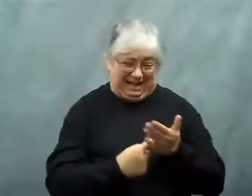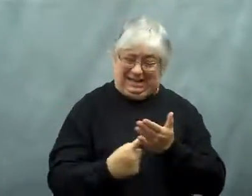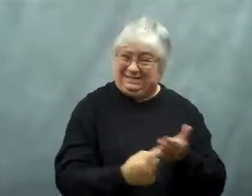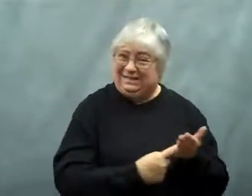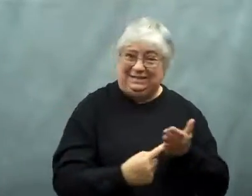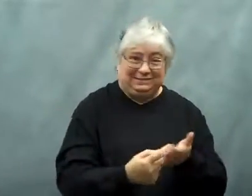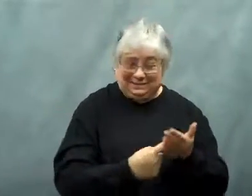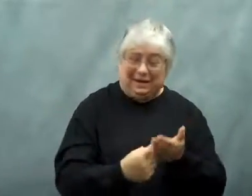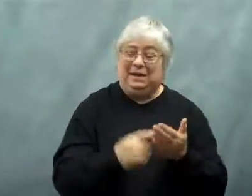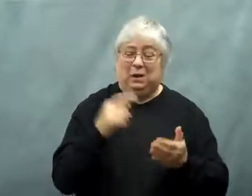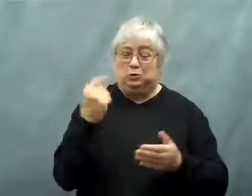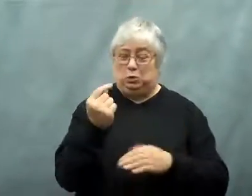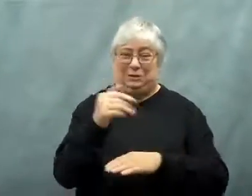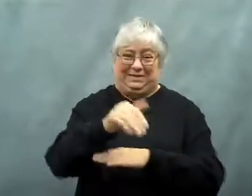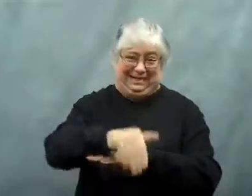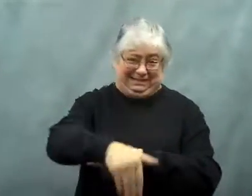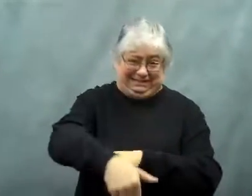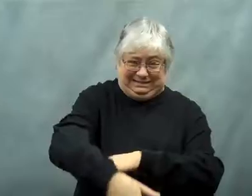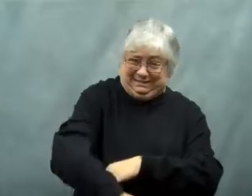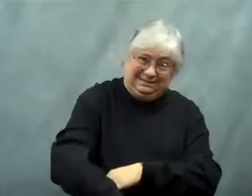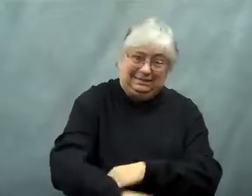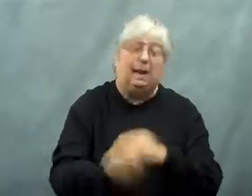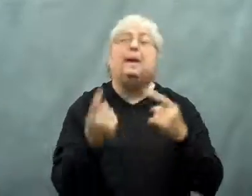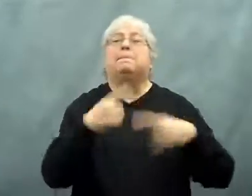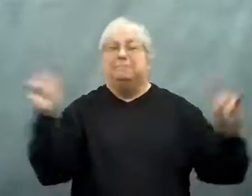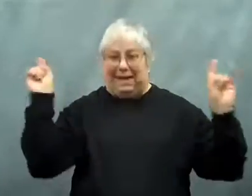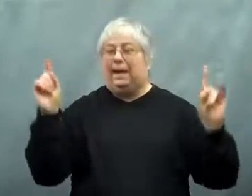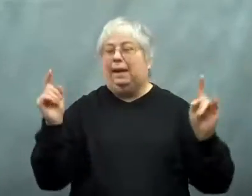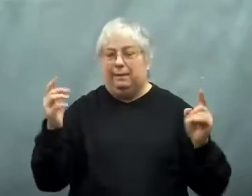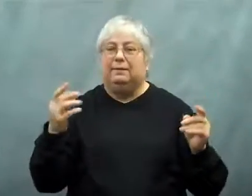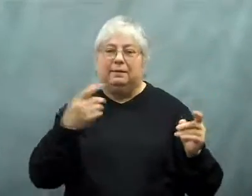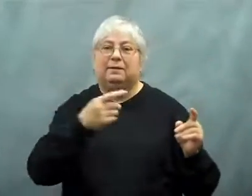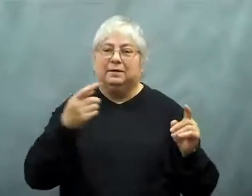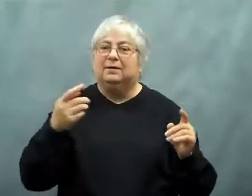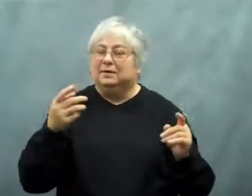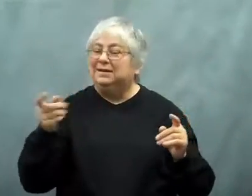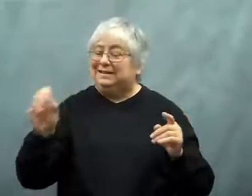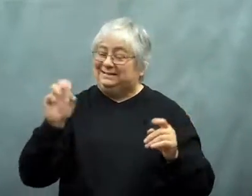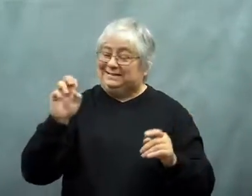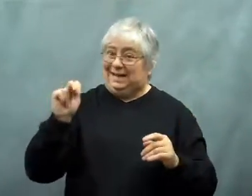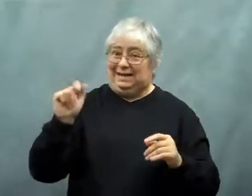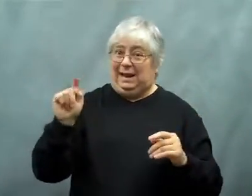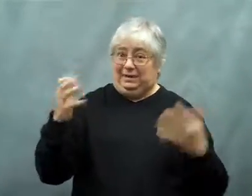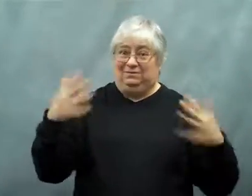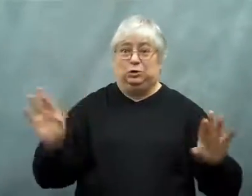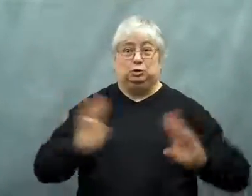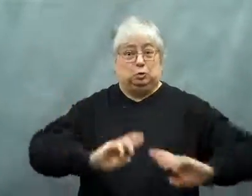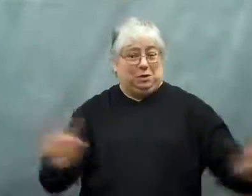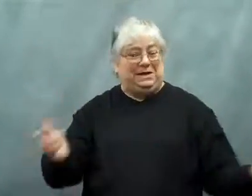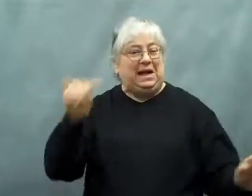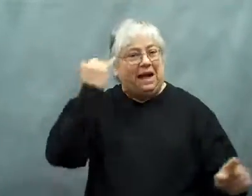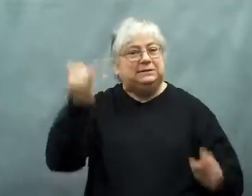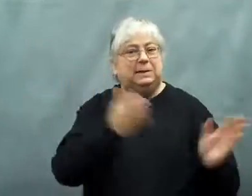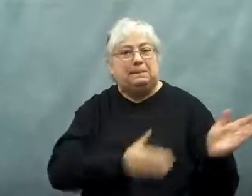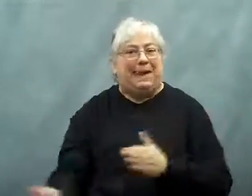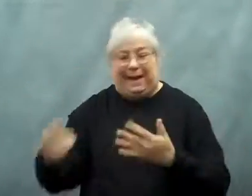Negotiations continued until late Tuesday night.